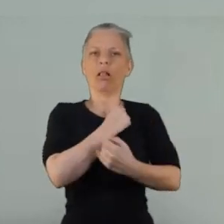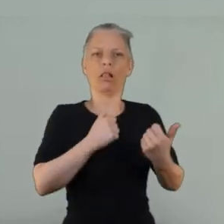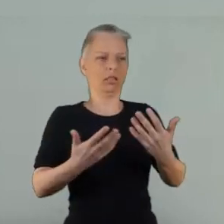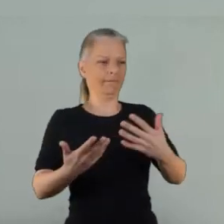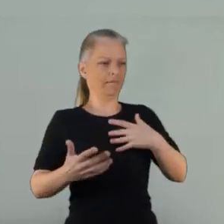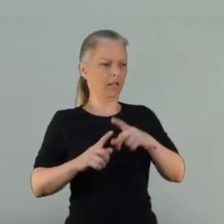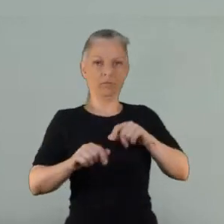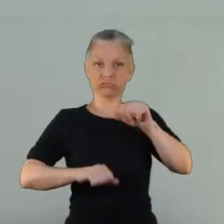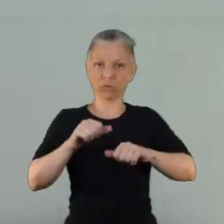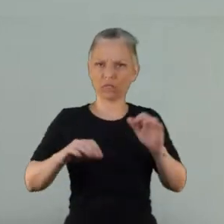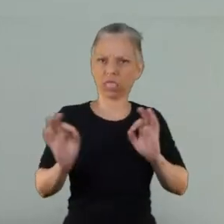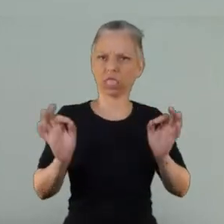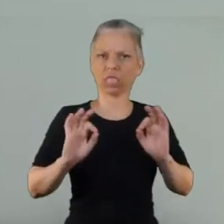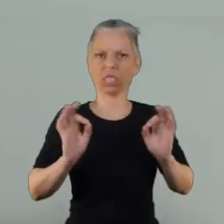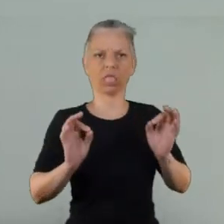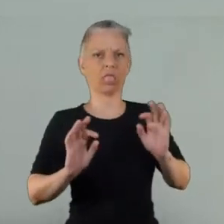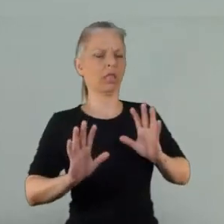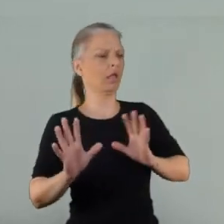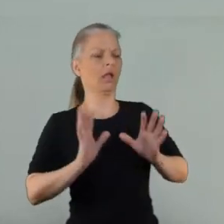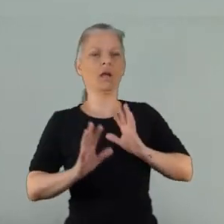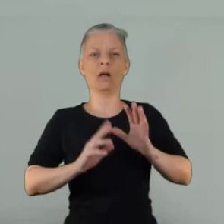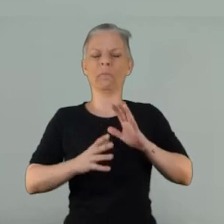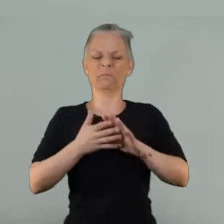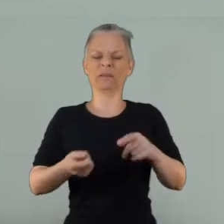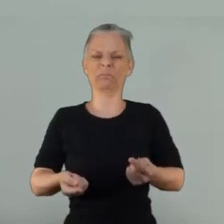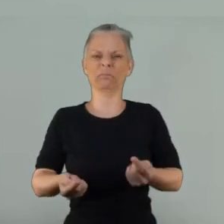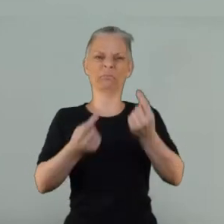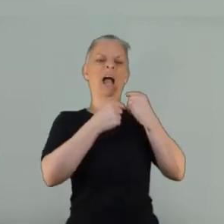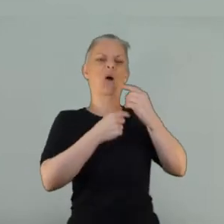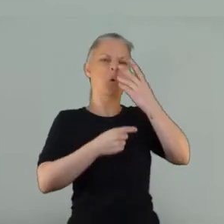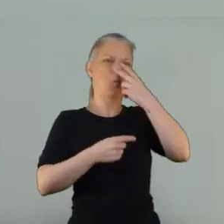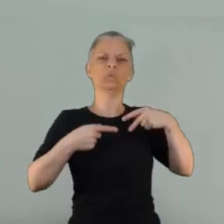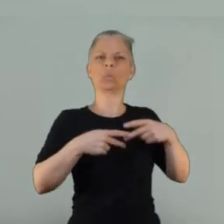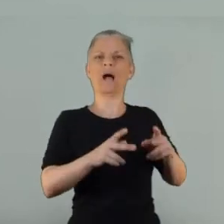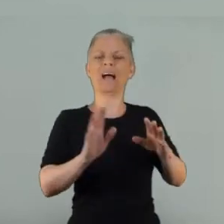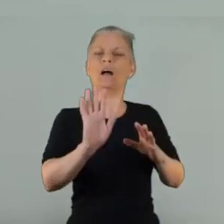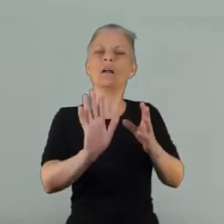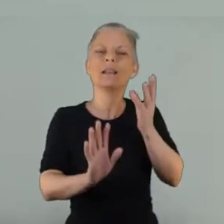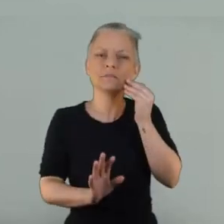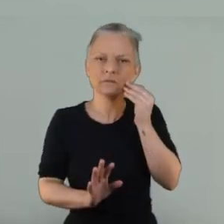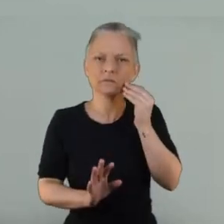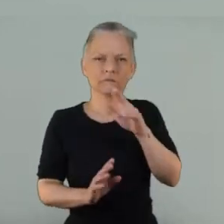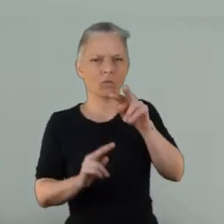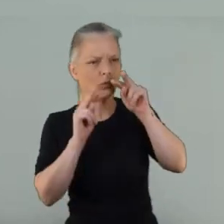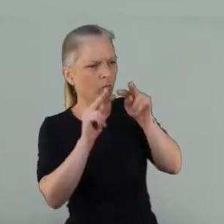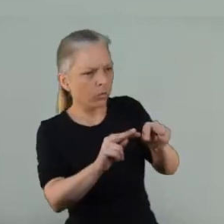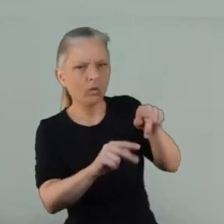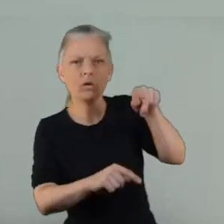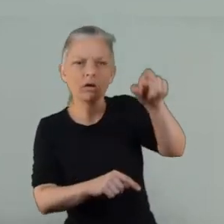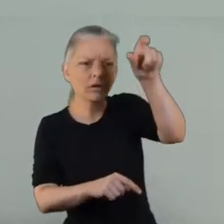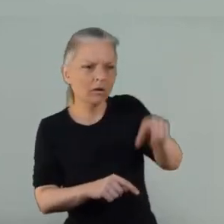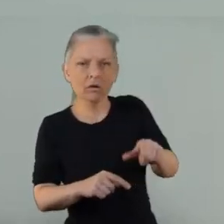go forward deal with what they've been through and live from it instead of forgetting about